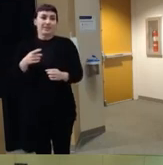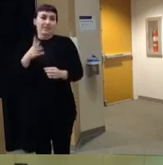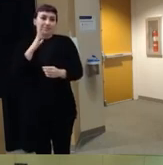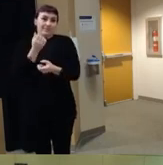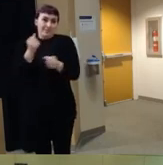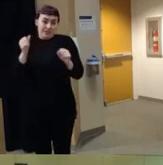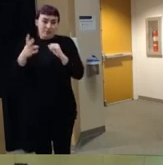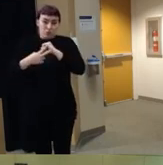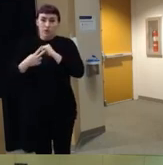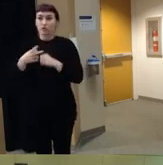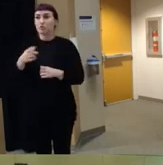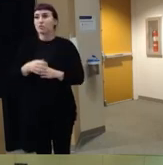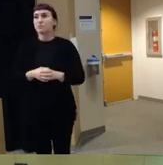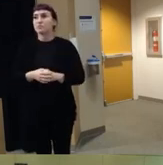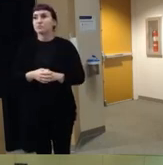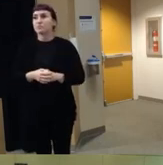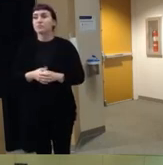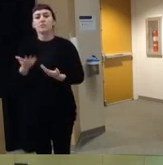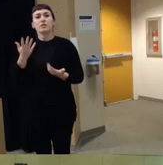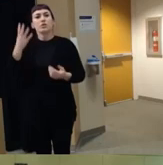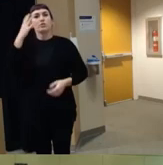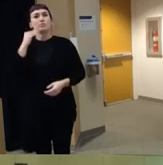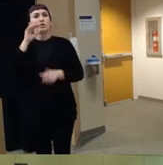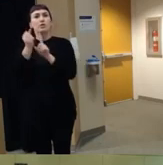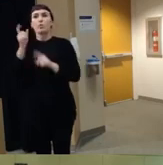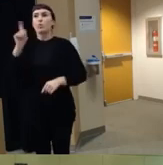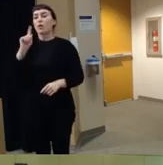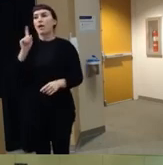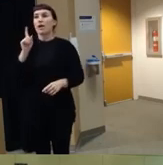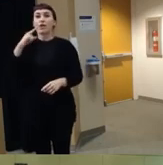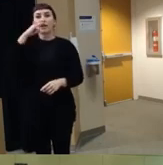kids you know I think we've all experienced the situation where you know kids find things right